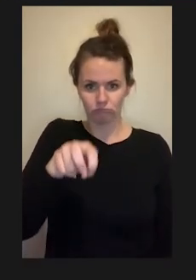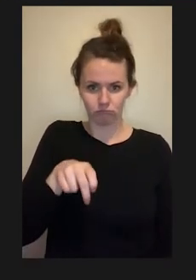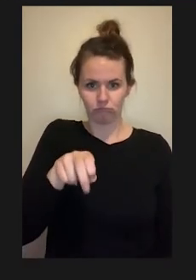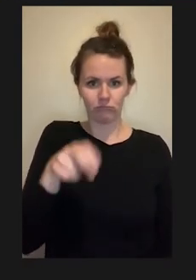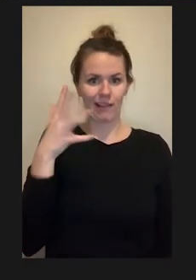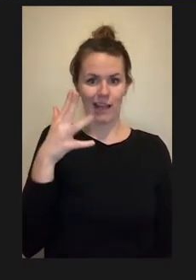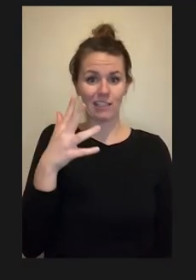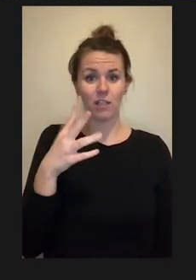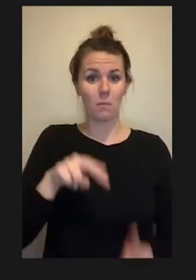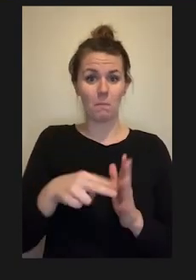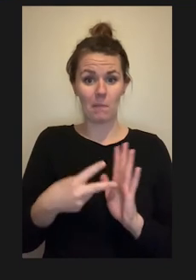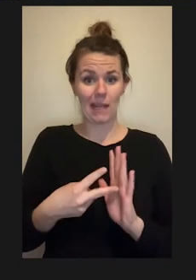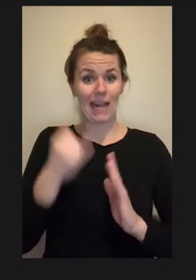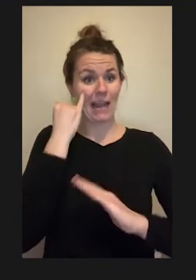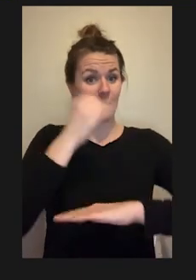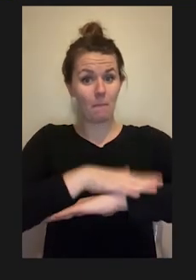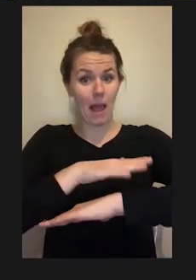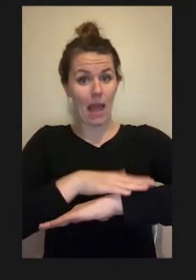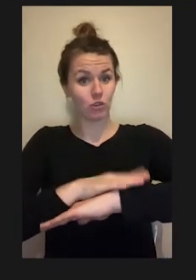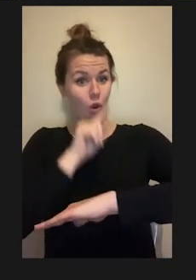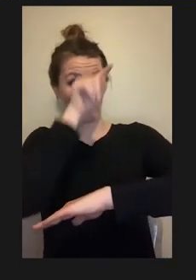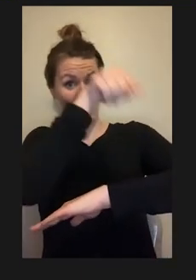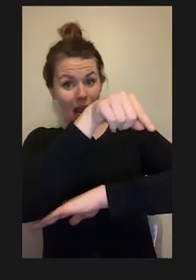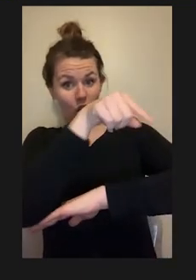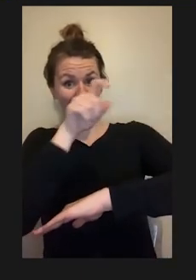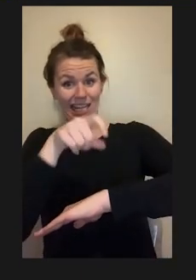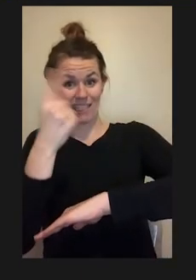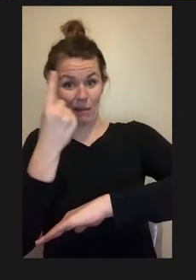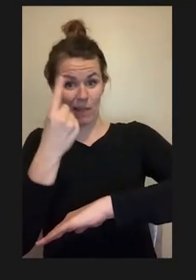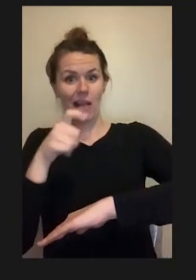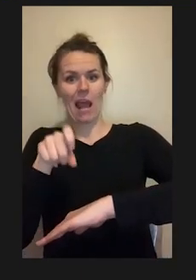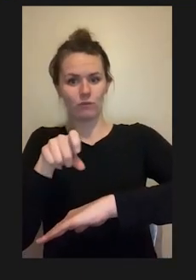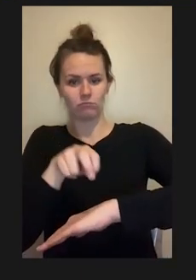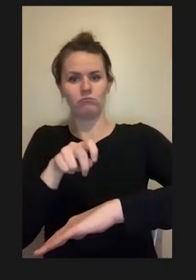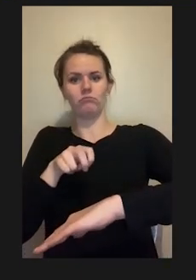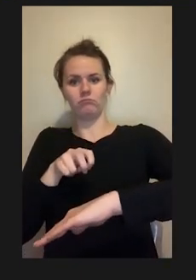is on the lab bench that is beyond the reach they have to back up the wheelchair, pivot,